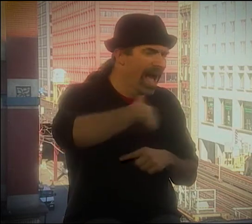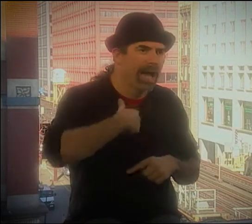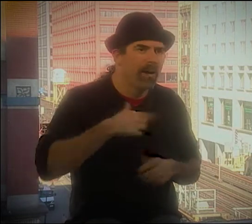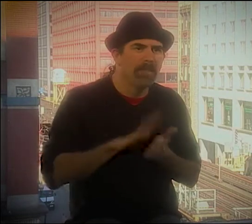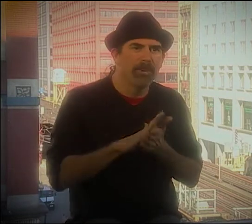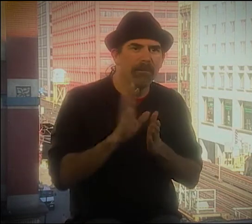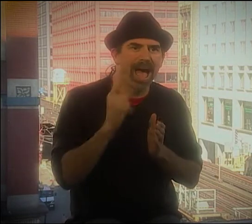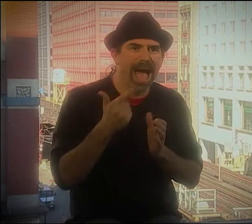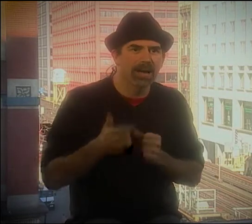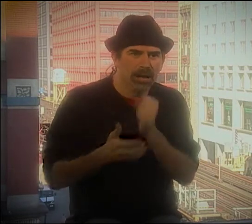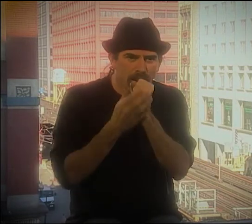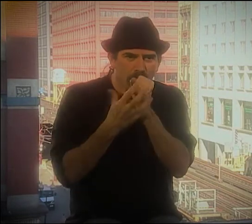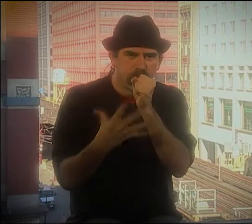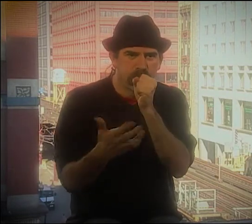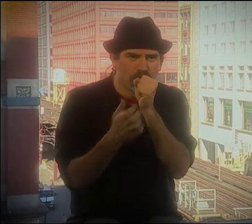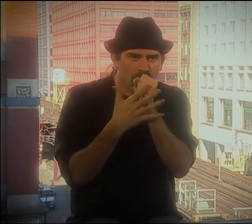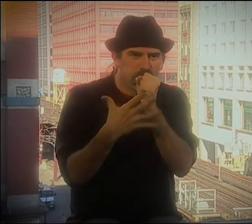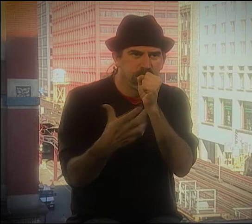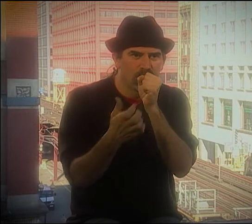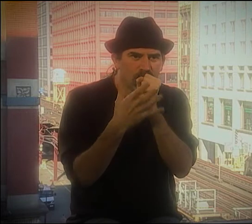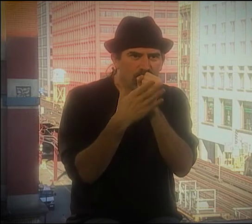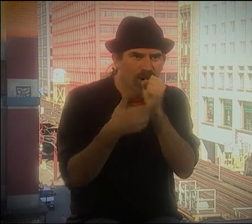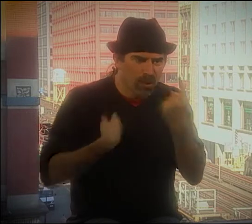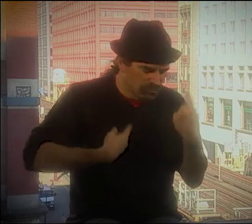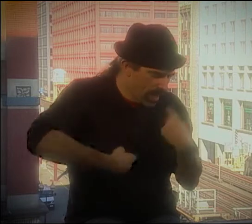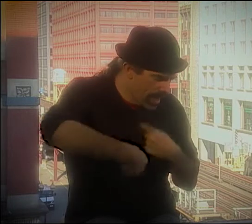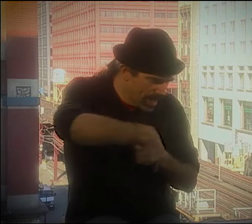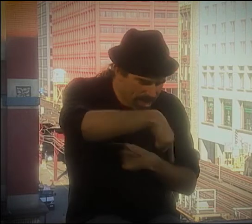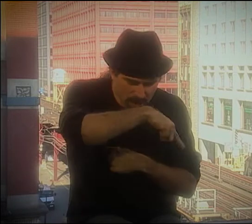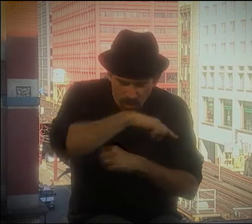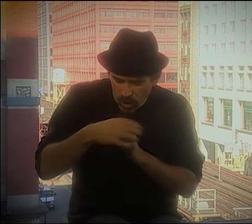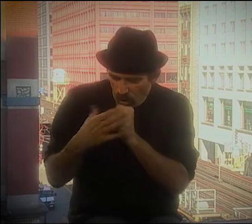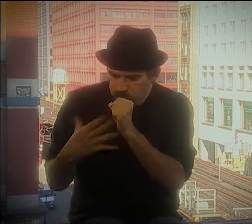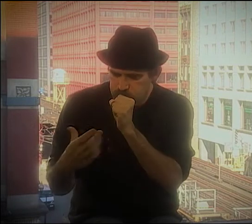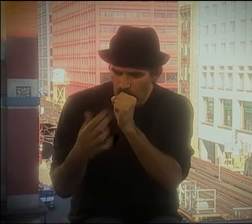AND HE STARTED TO DO SORT OF THESE DIFFERENT SOUNDS WITH IT, AND THEN HE STARTED USING